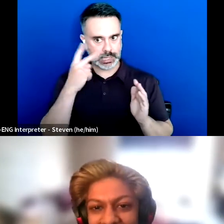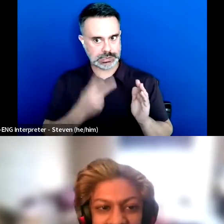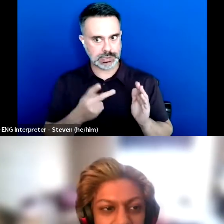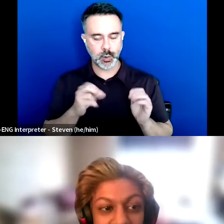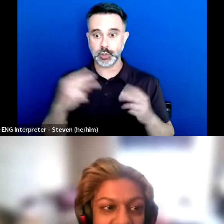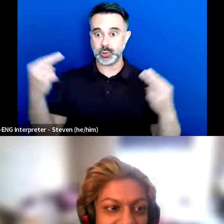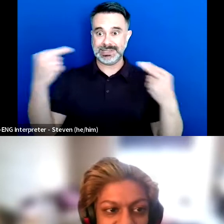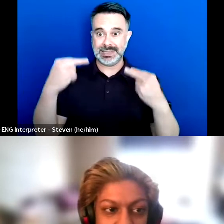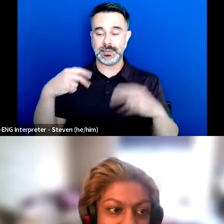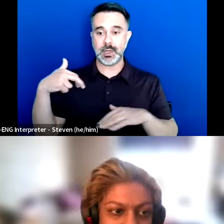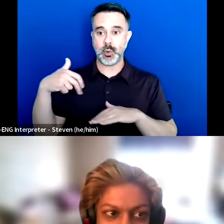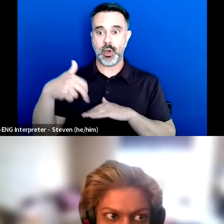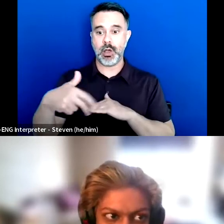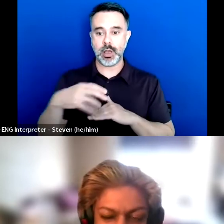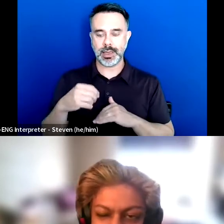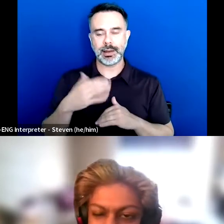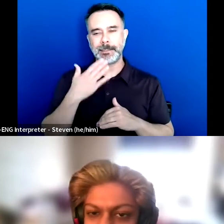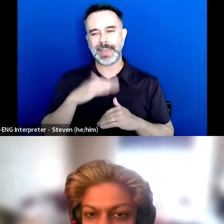and I'm having a bad pain day or something that.